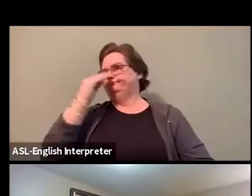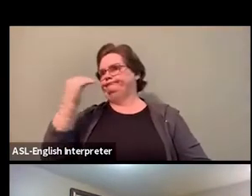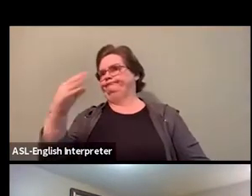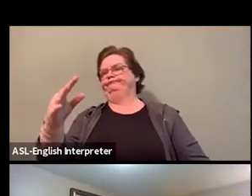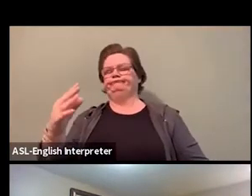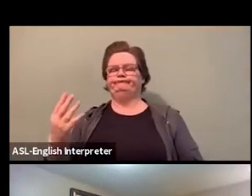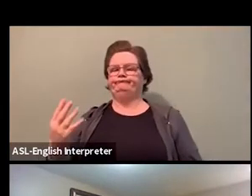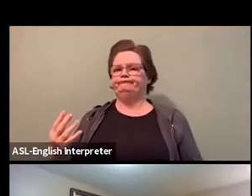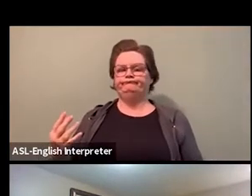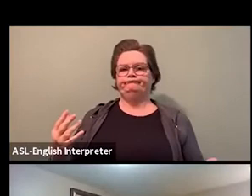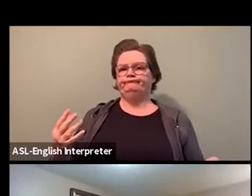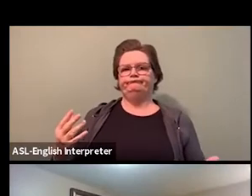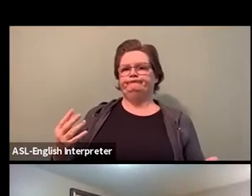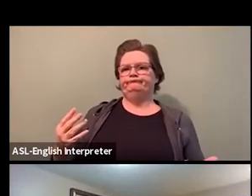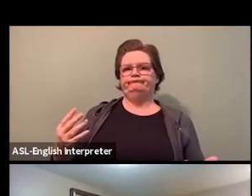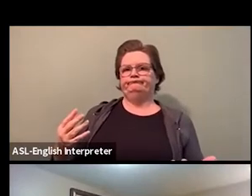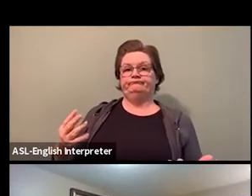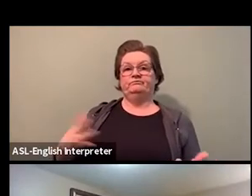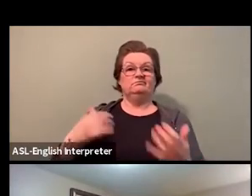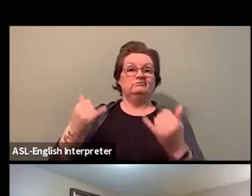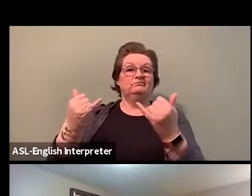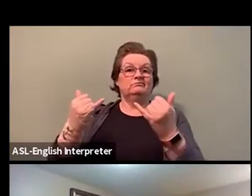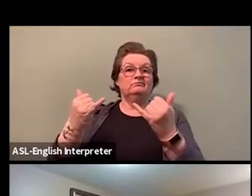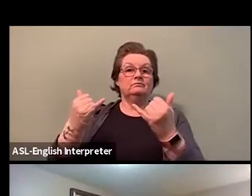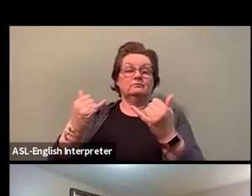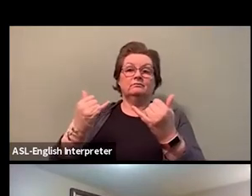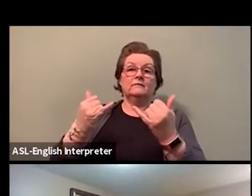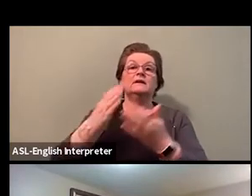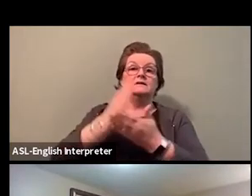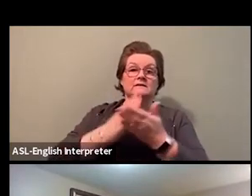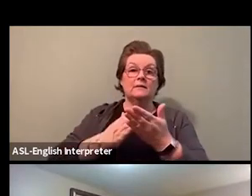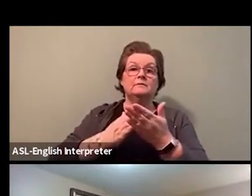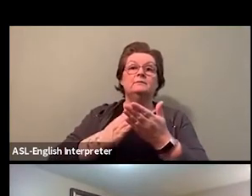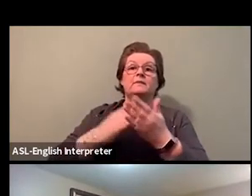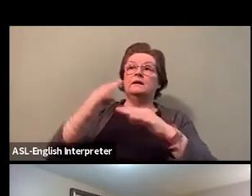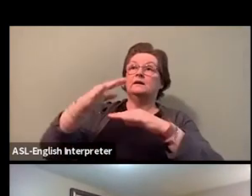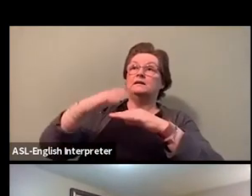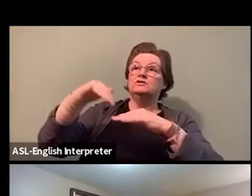on almost their third decade on water boil advisories